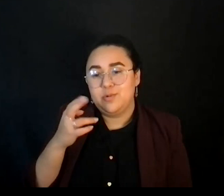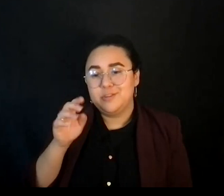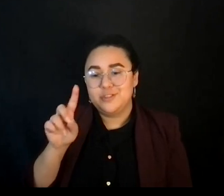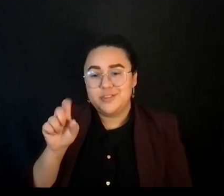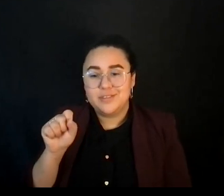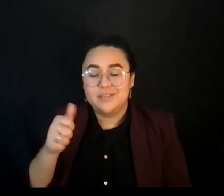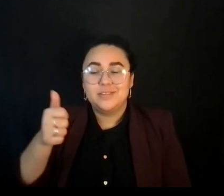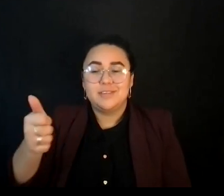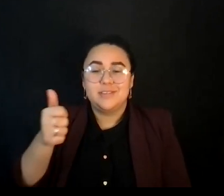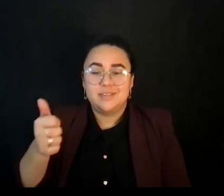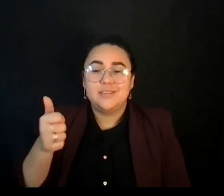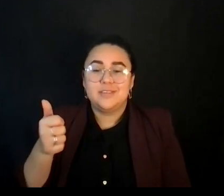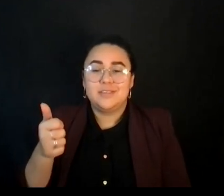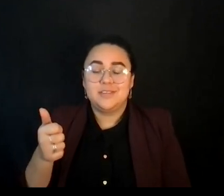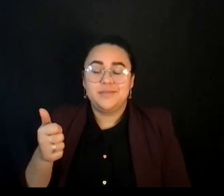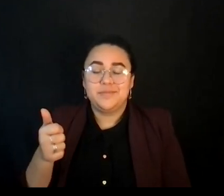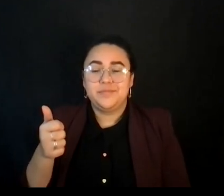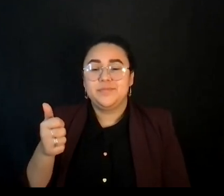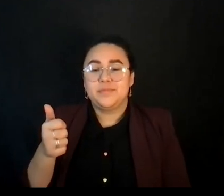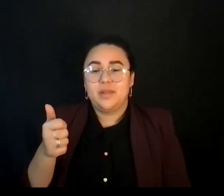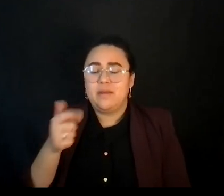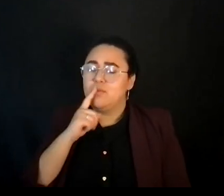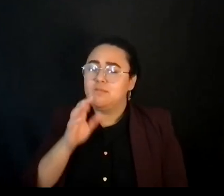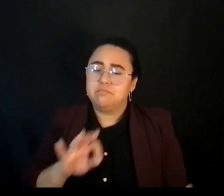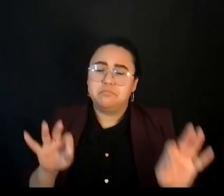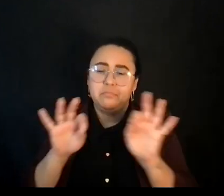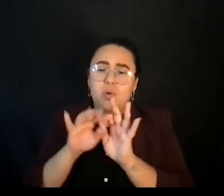And we actually actually want to take this important legislation as the largest legislation